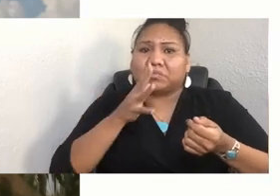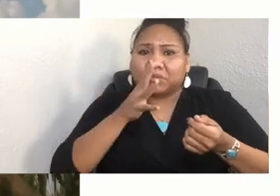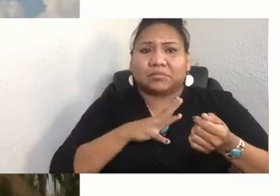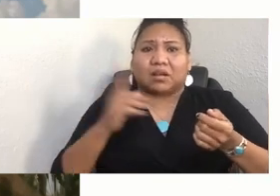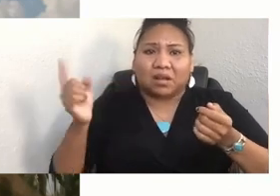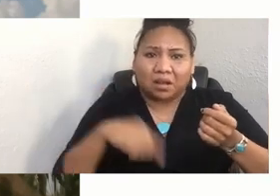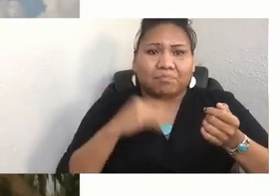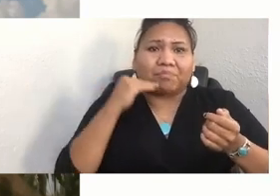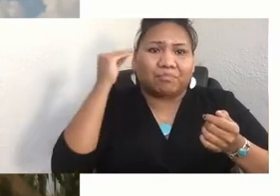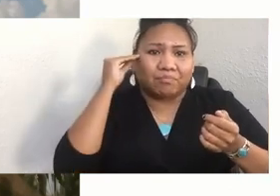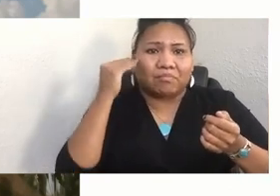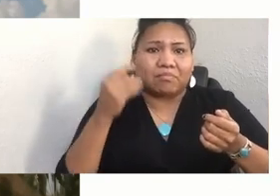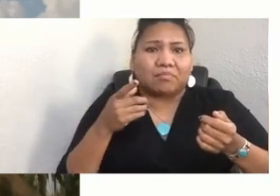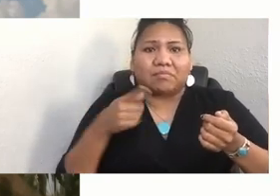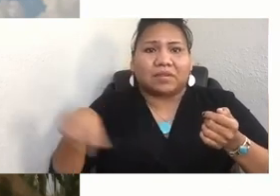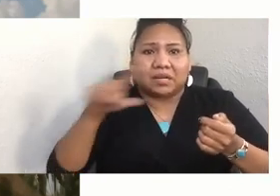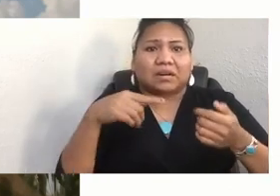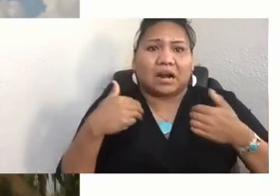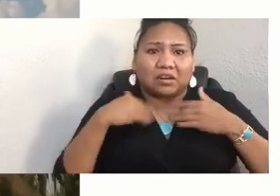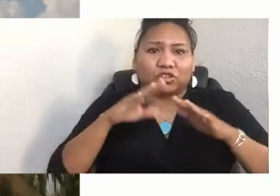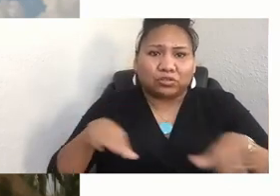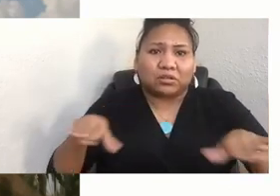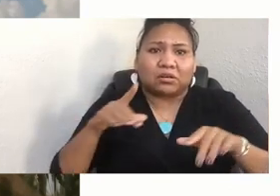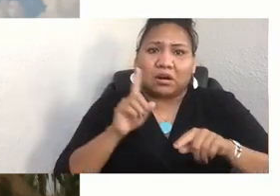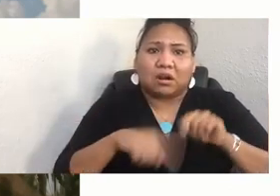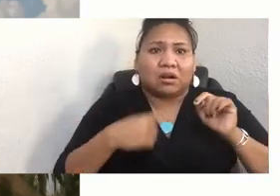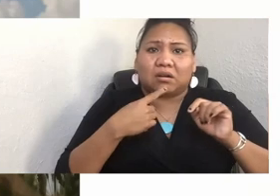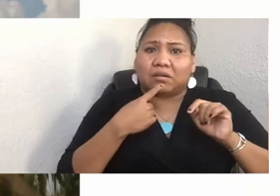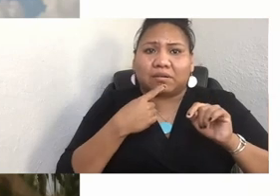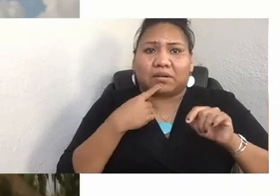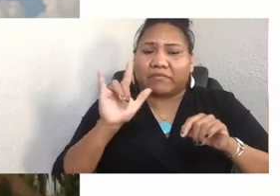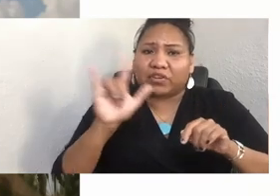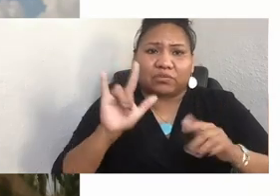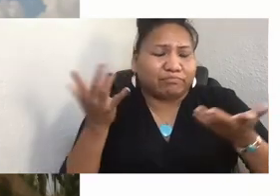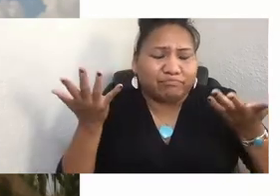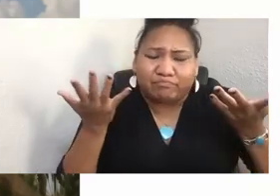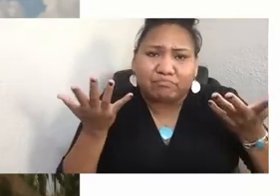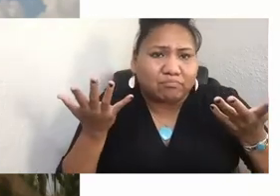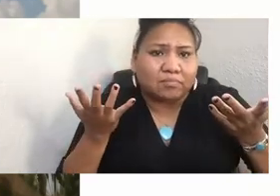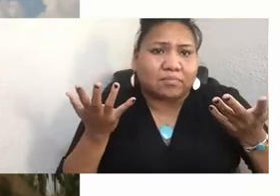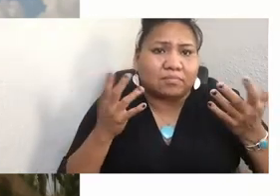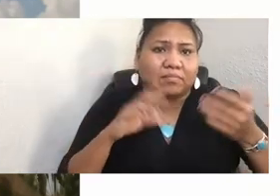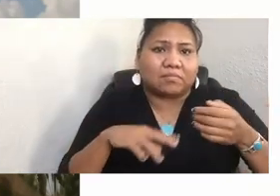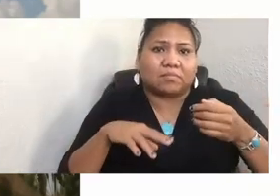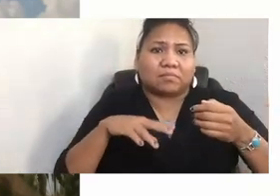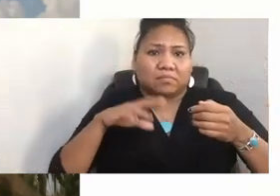Dr. Henrietta Mann, whose parents were part of this insidious scheme, intimately grasps what happened to love